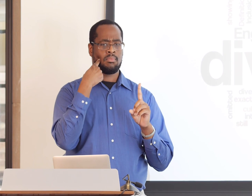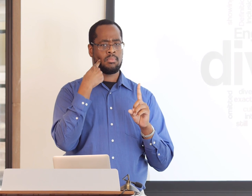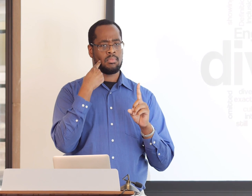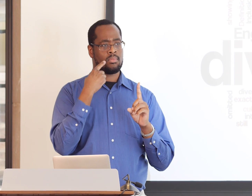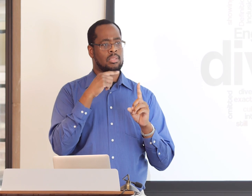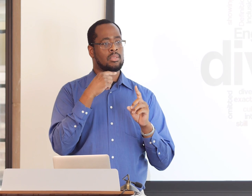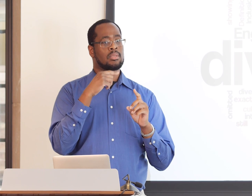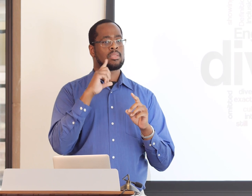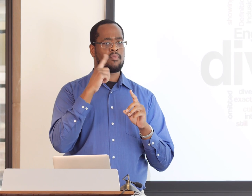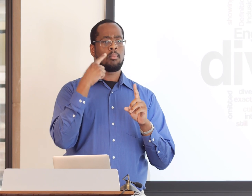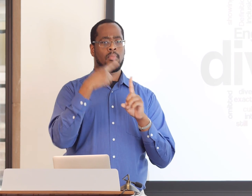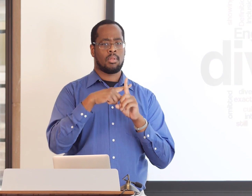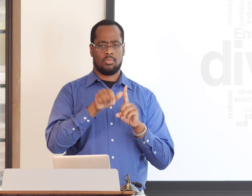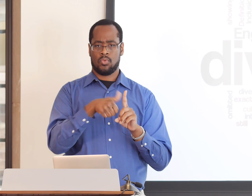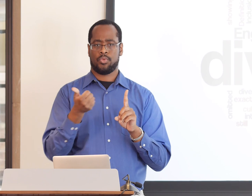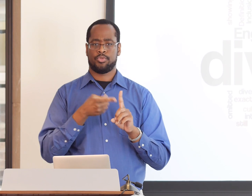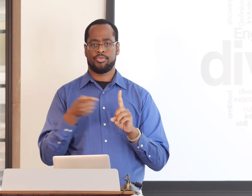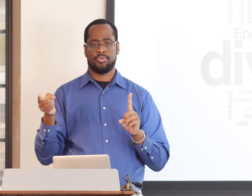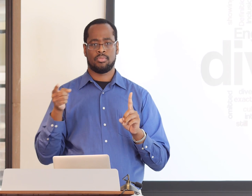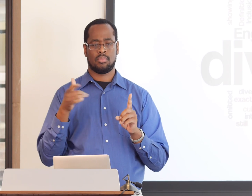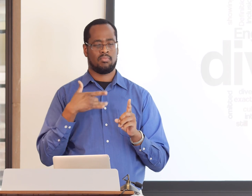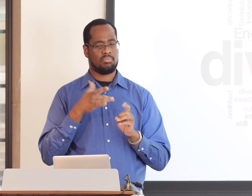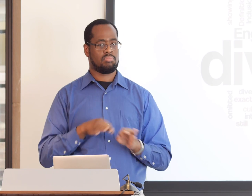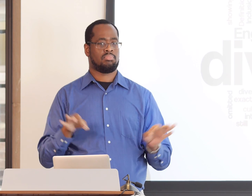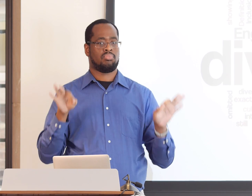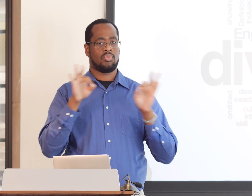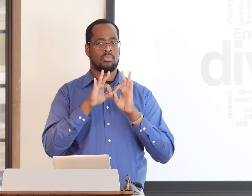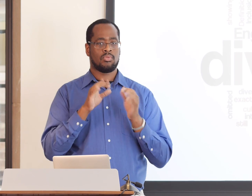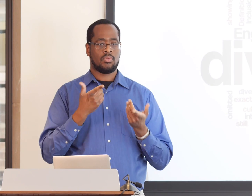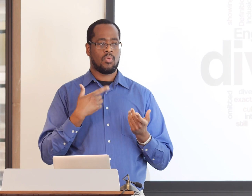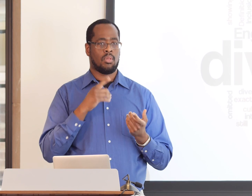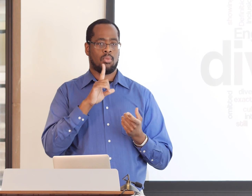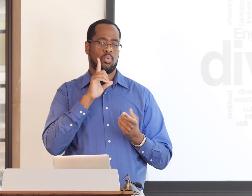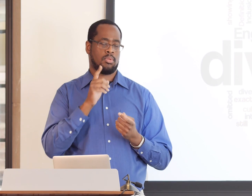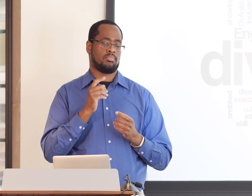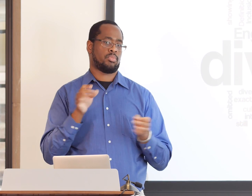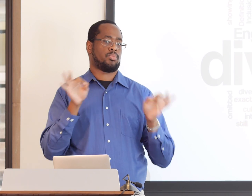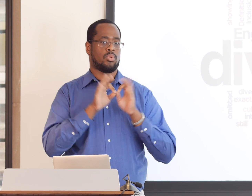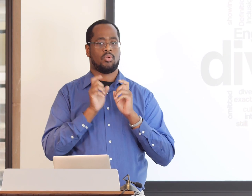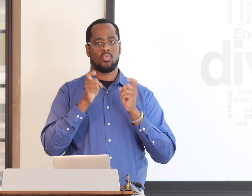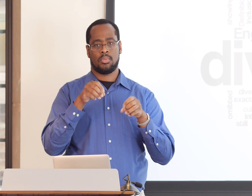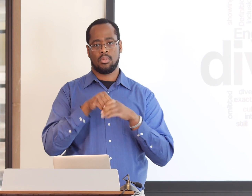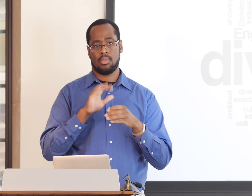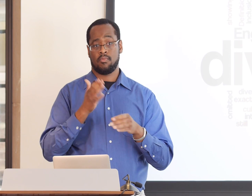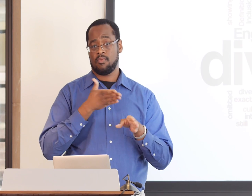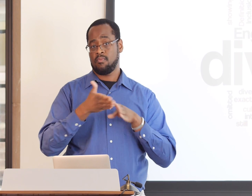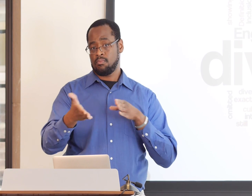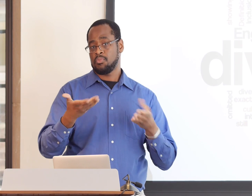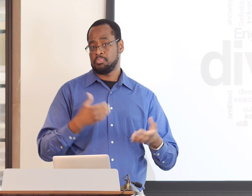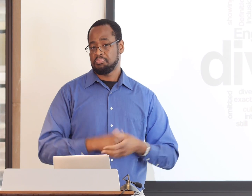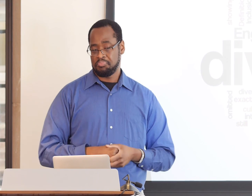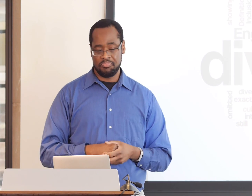and the diversity to generalize that other information, and I think it's important to include other researchers because it would be